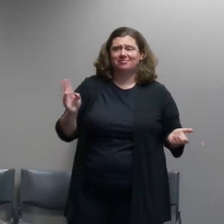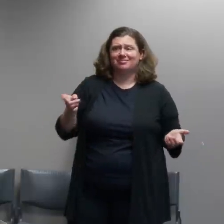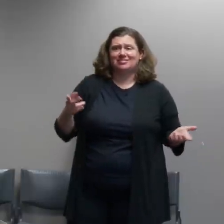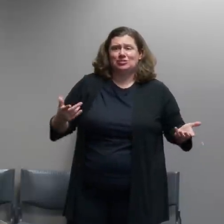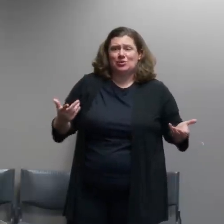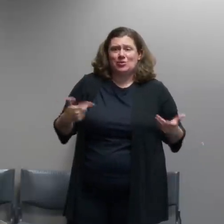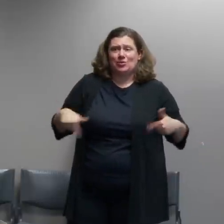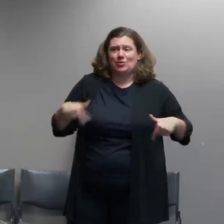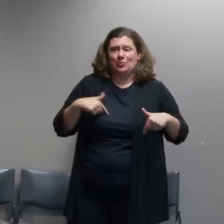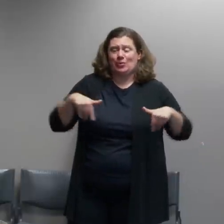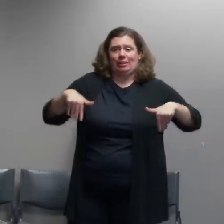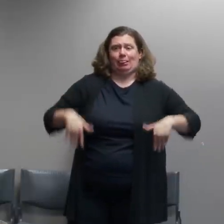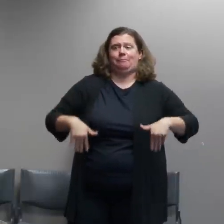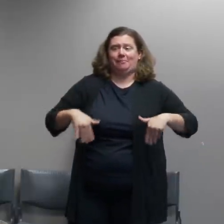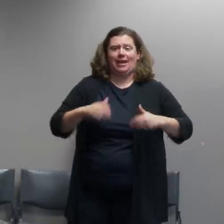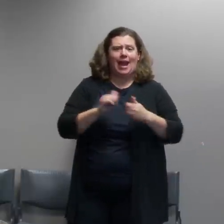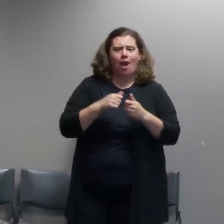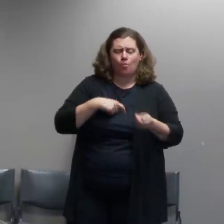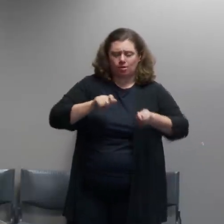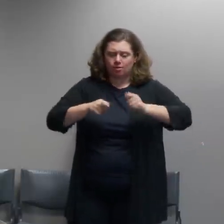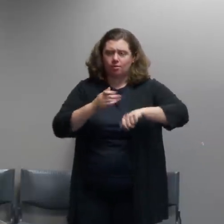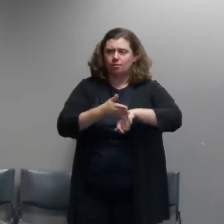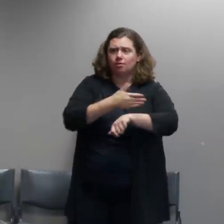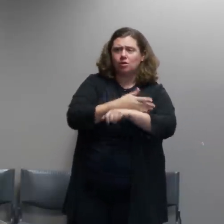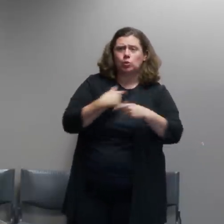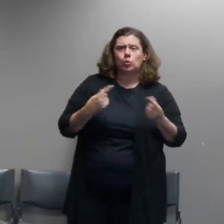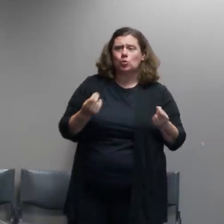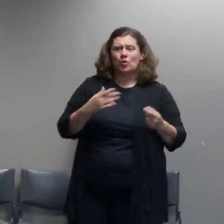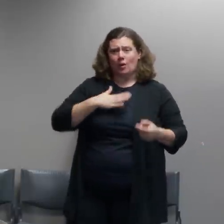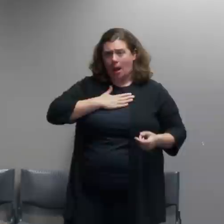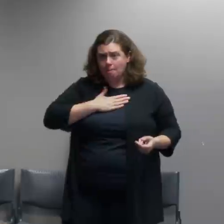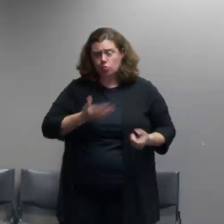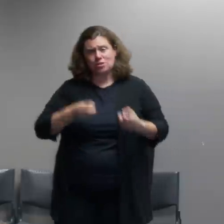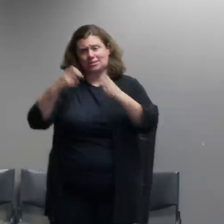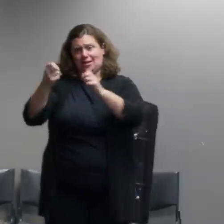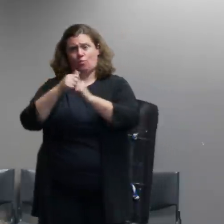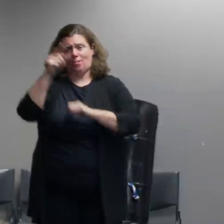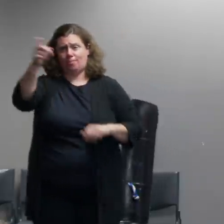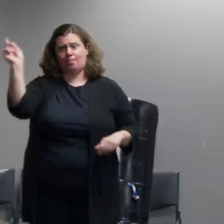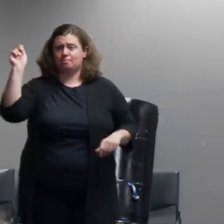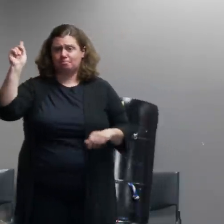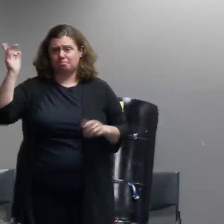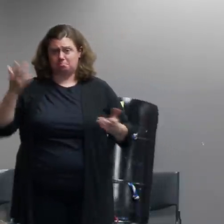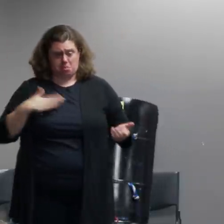a better job you know our police officers need